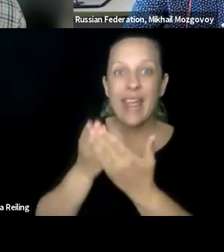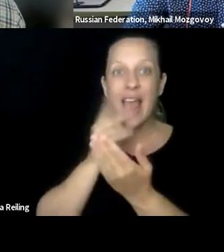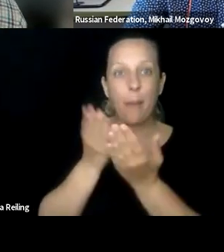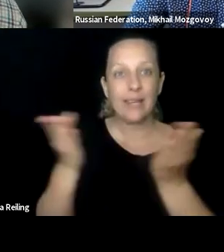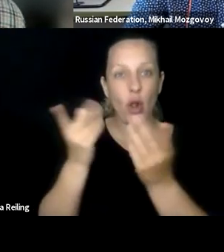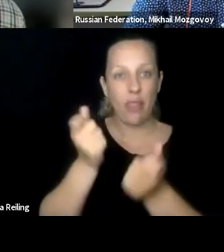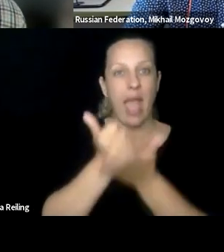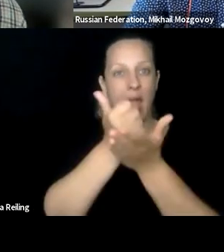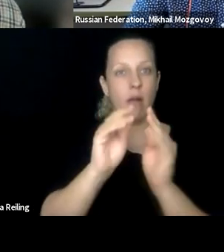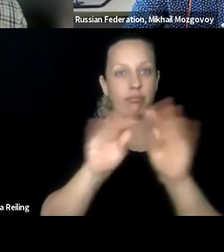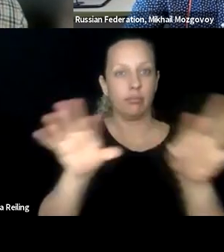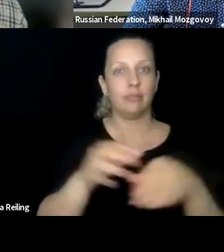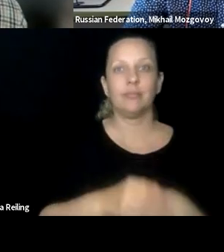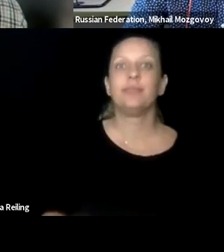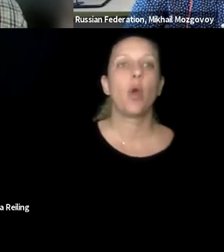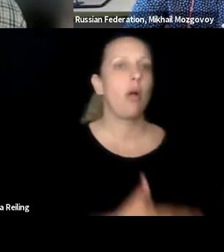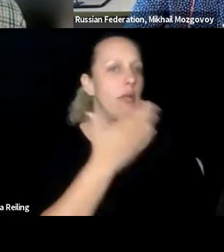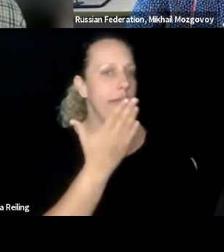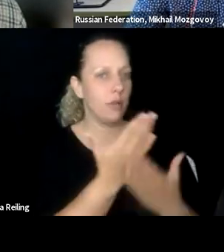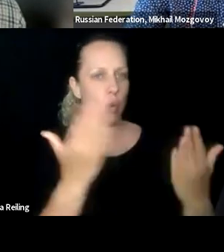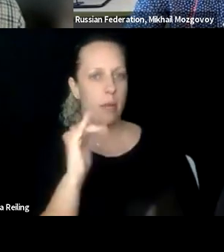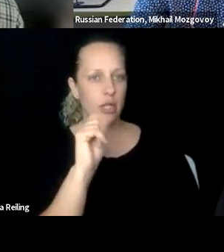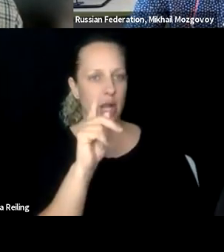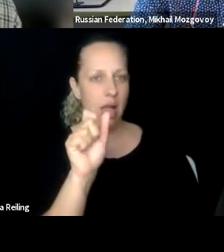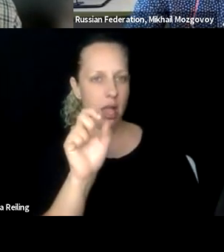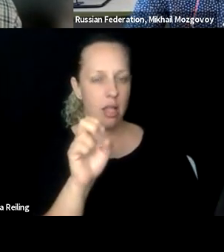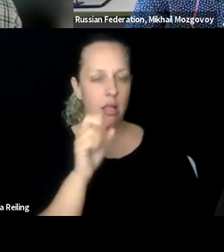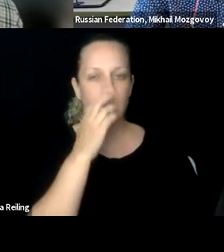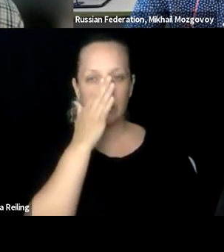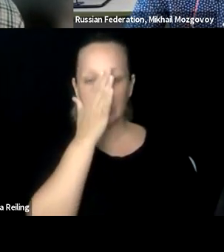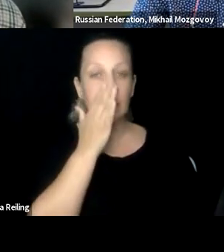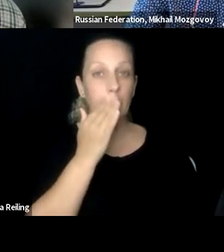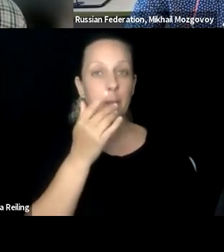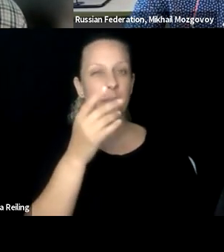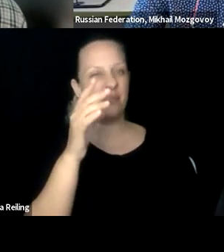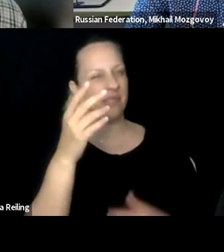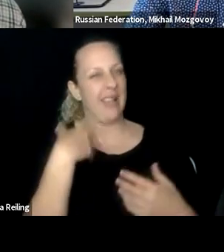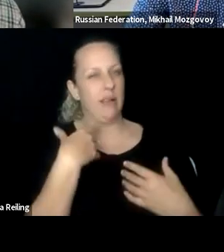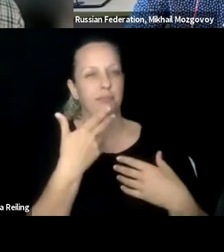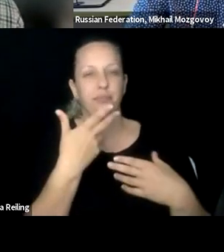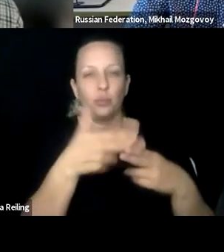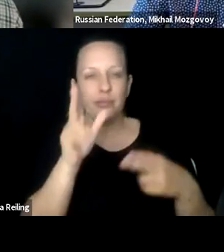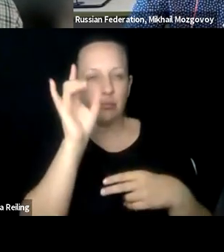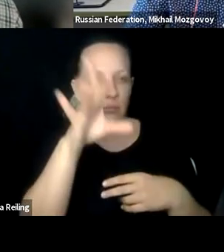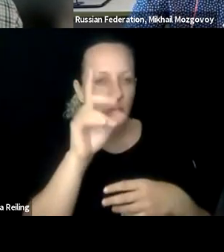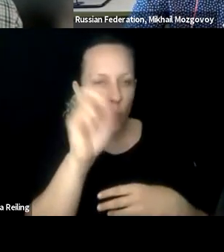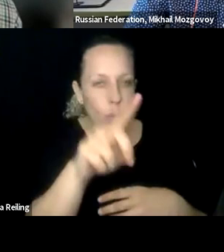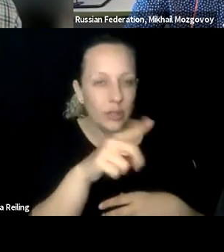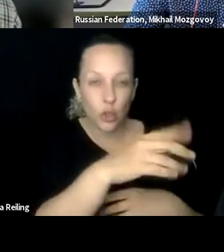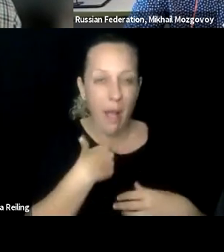to play in valuing inclusion with the data and the materials that they help distribute. >> KLAUS MIESENBERGER:Than k you